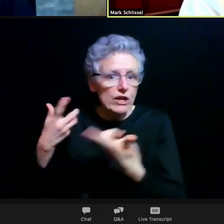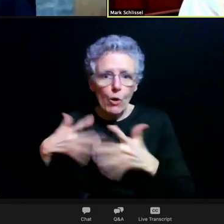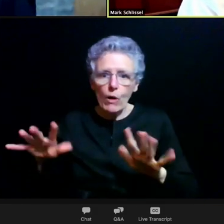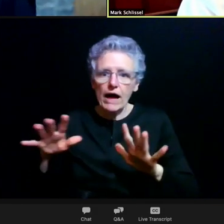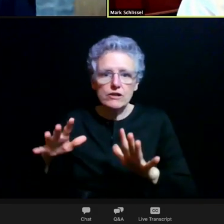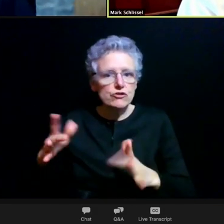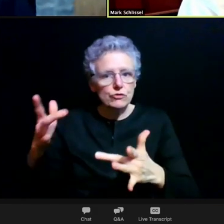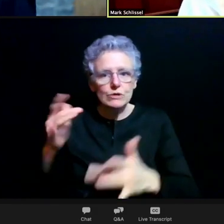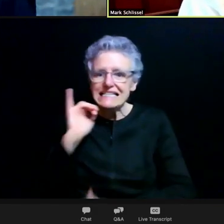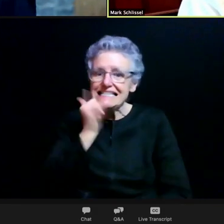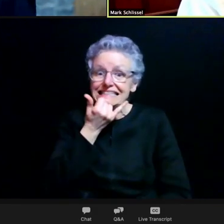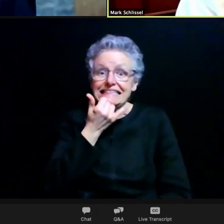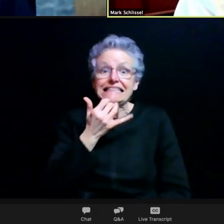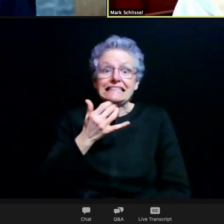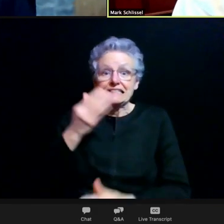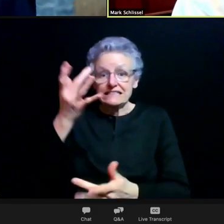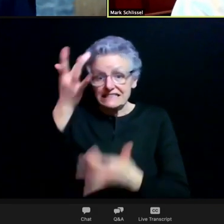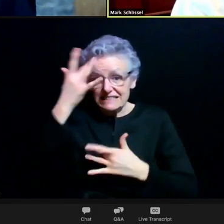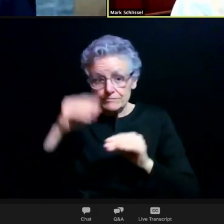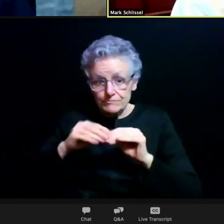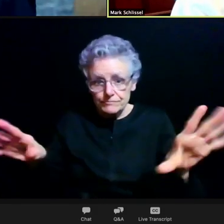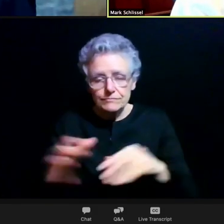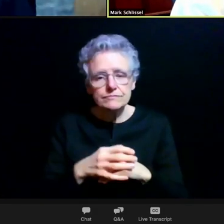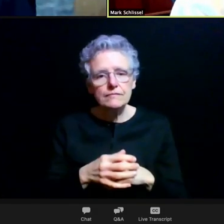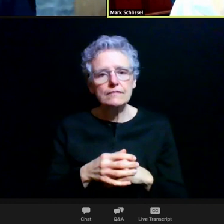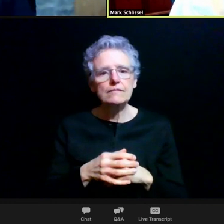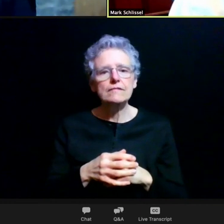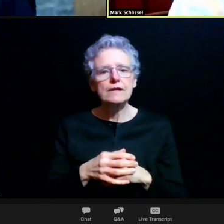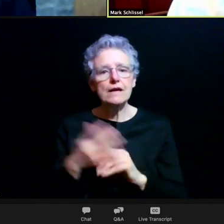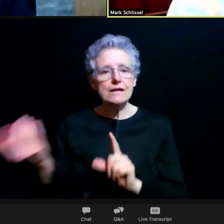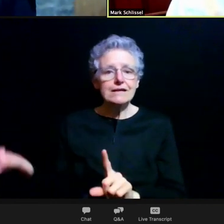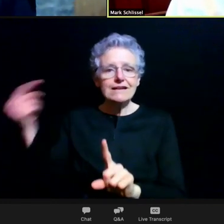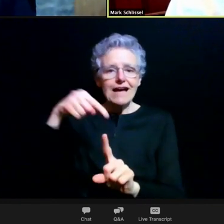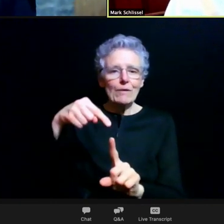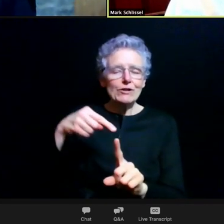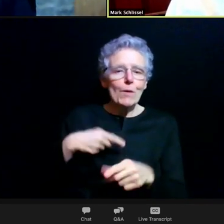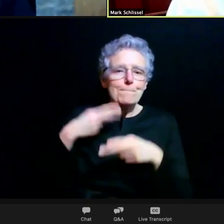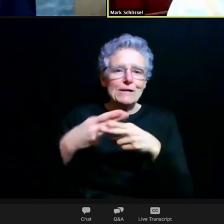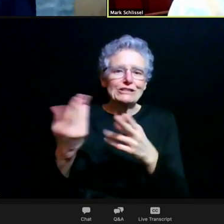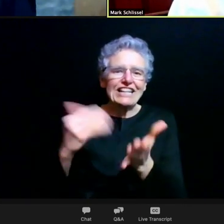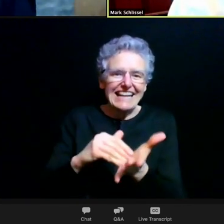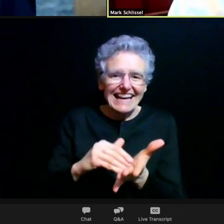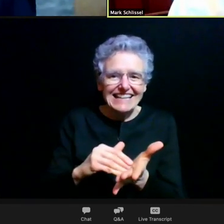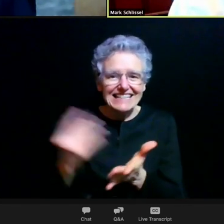to the teacher in me, someone asked my examples of these two vaccines.